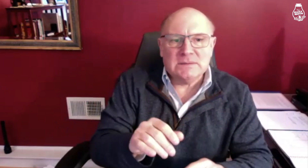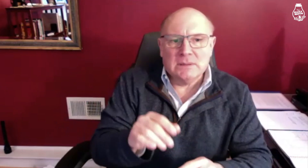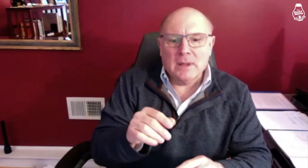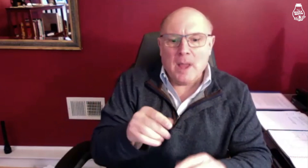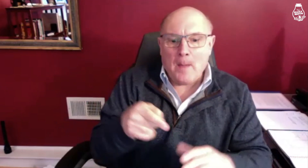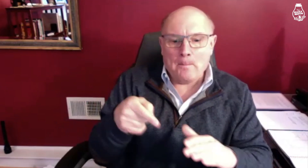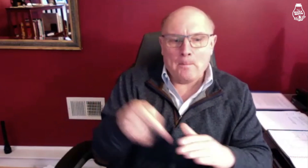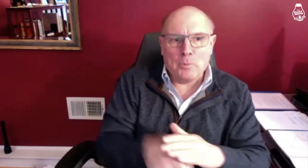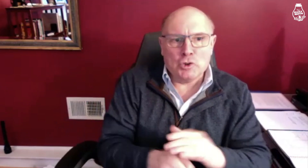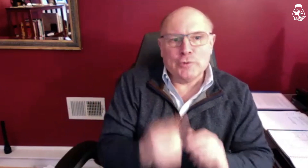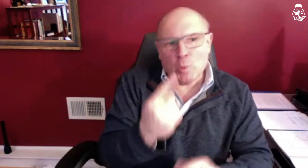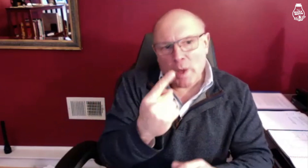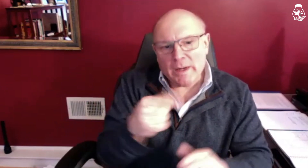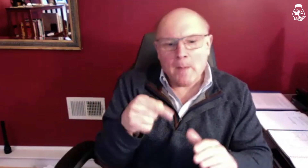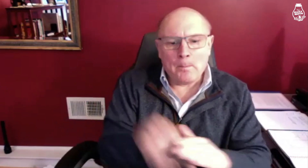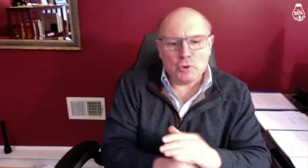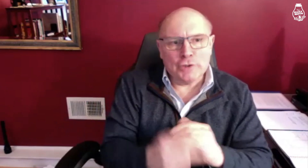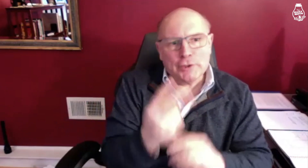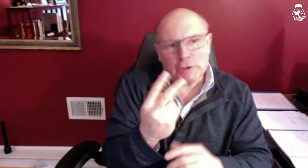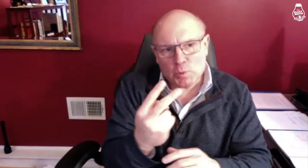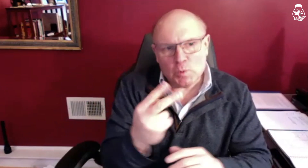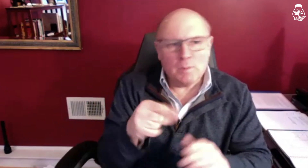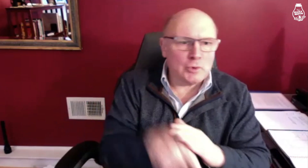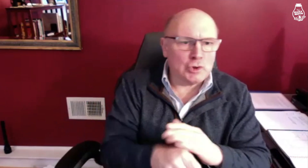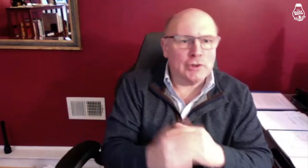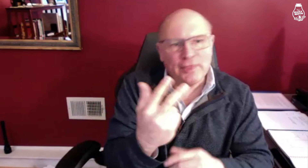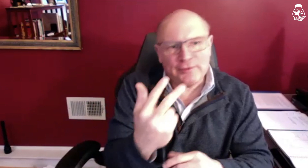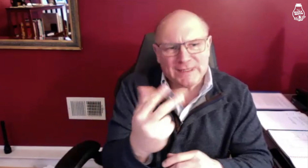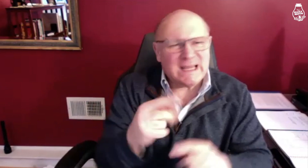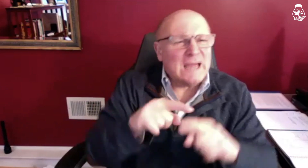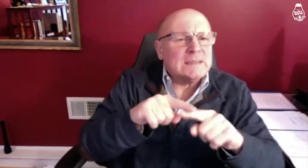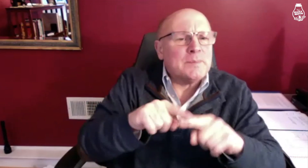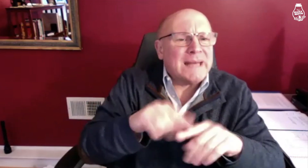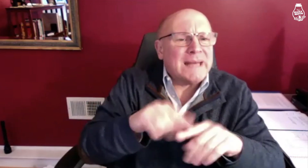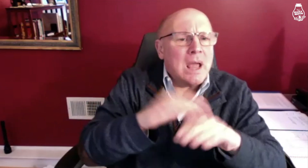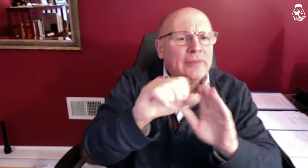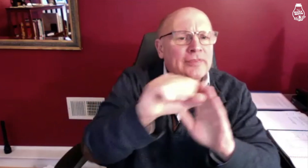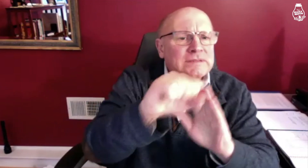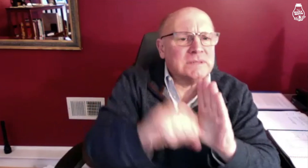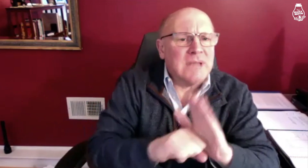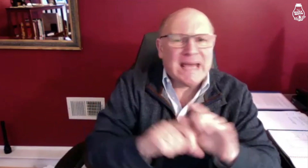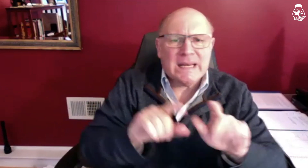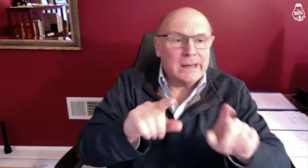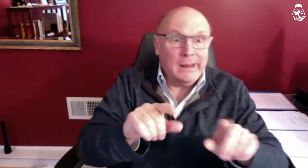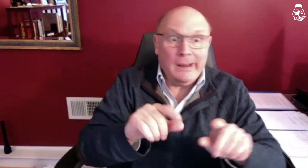So murder one, murder two, murder three, it depends on the state.